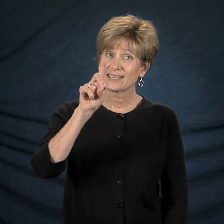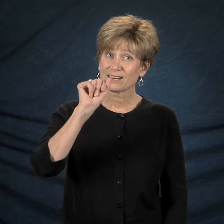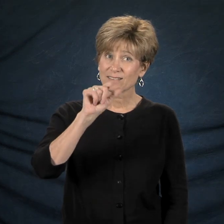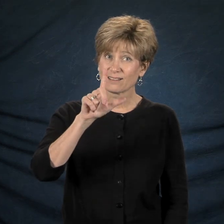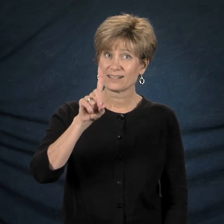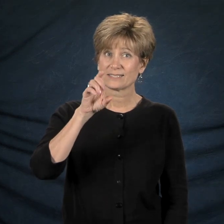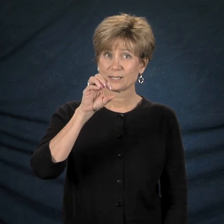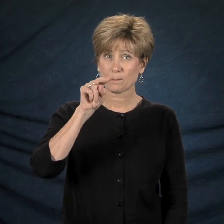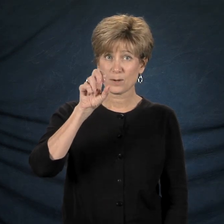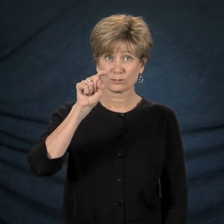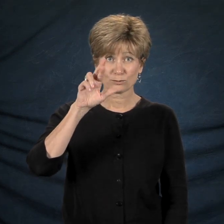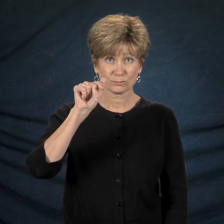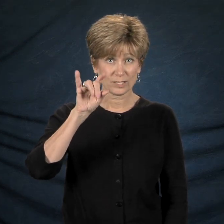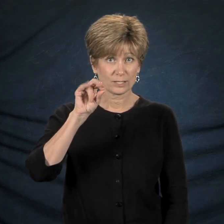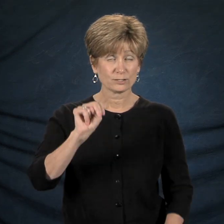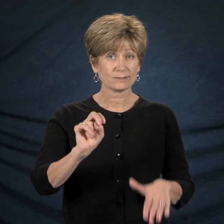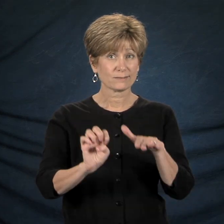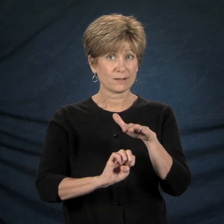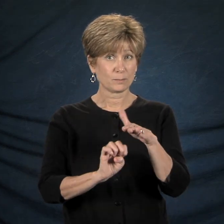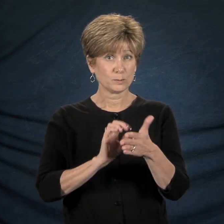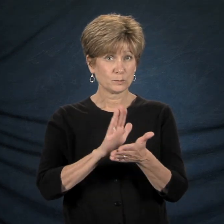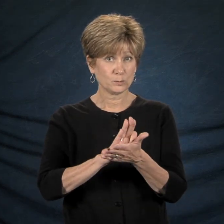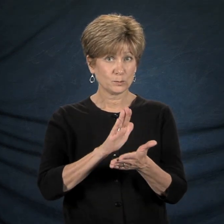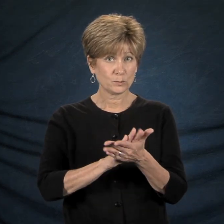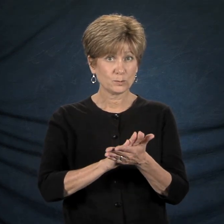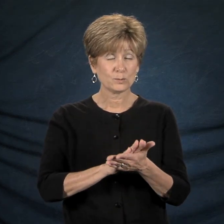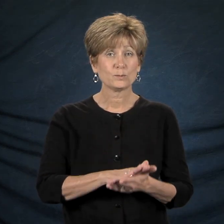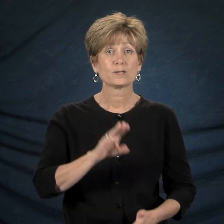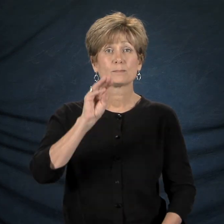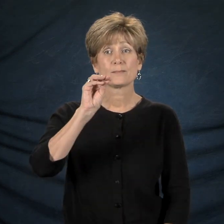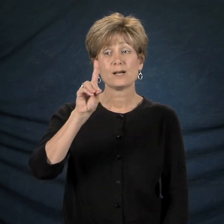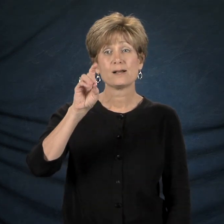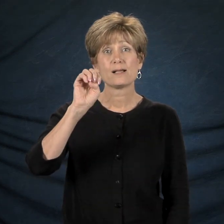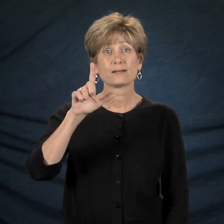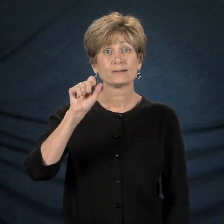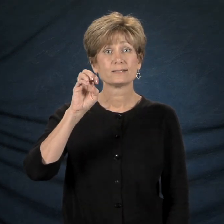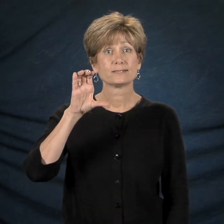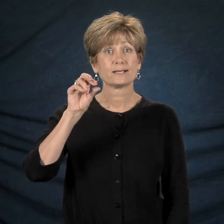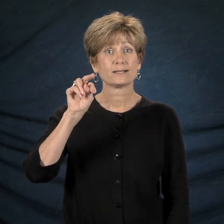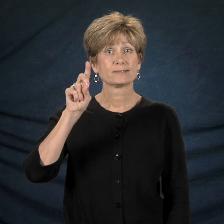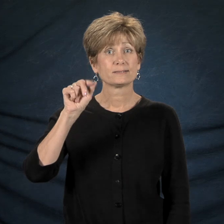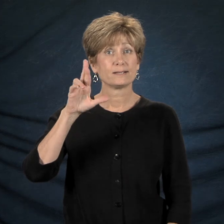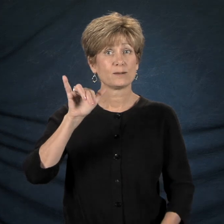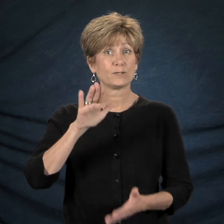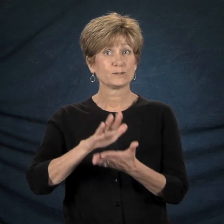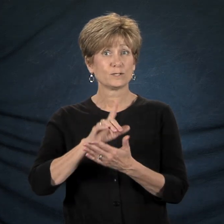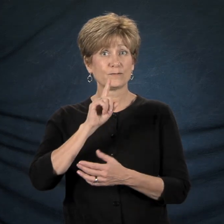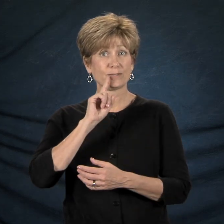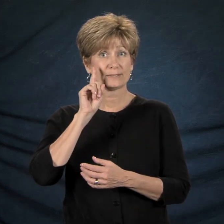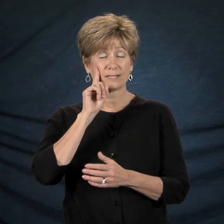Kendall Demonstration Elementary School and the Model Secondary School for the Deaf,